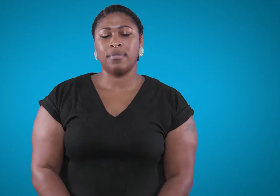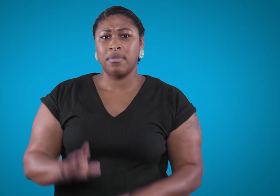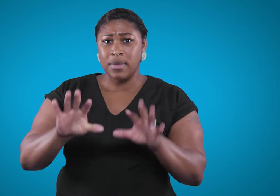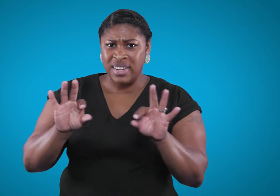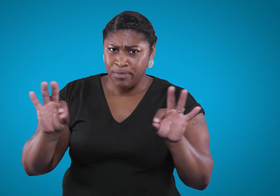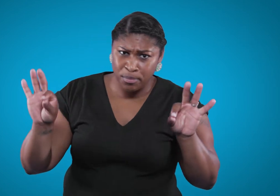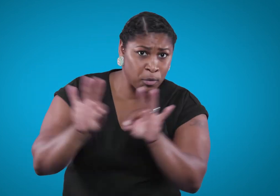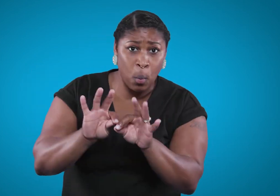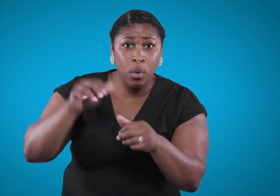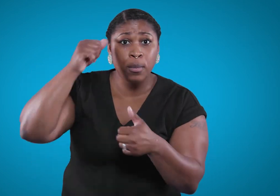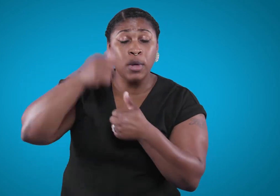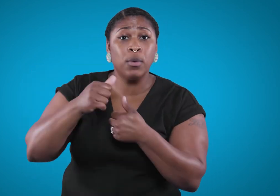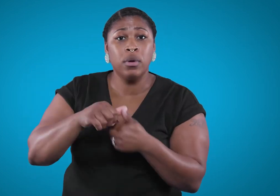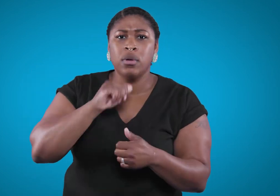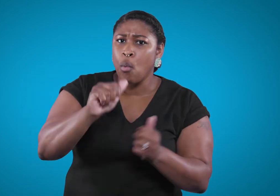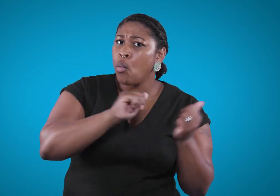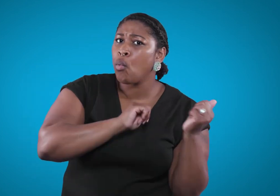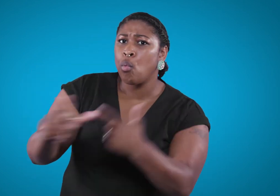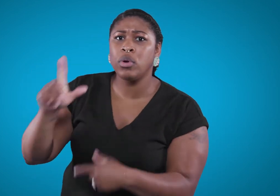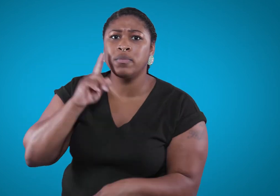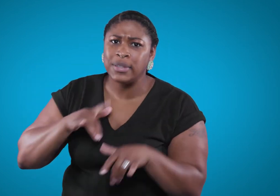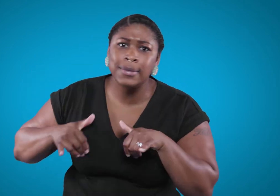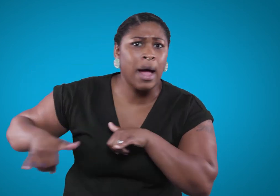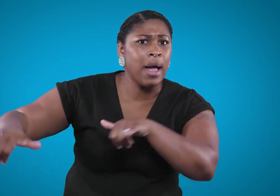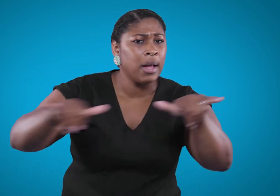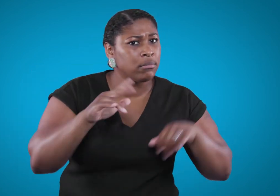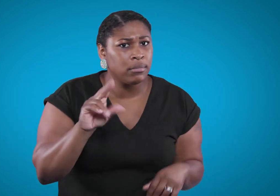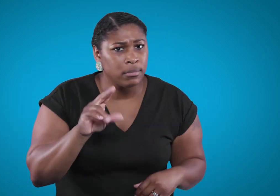One of the most important things to remember is that not all deaf people are the same.